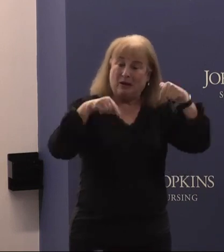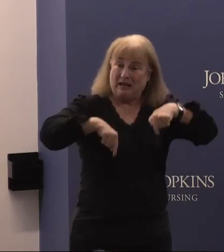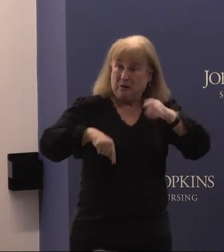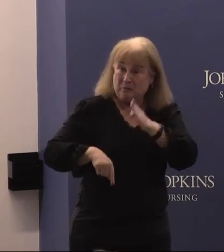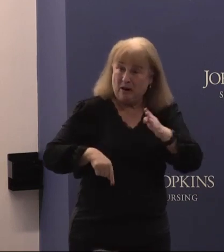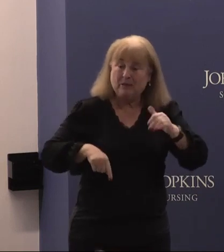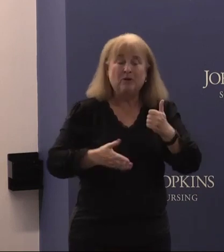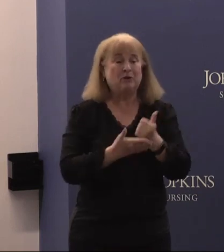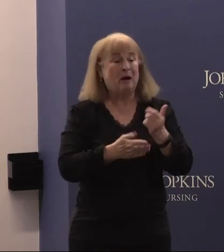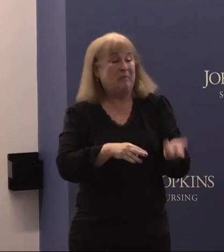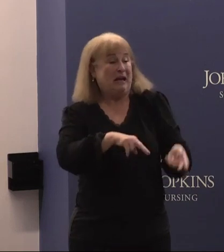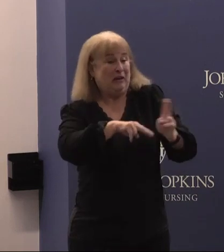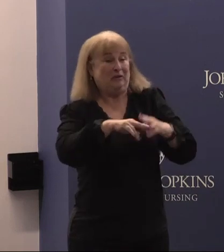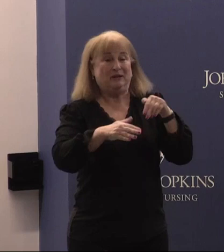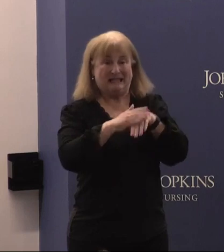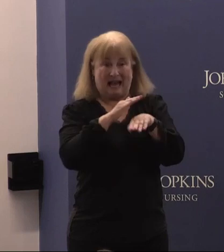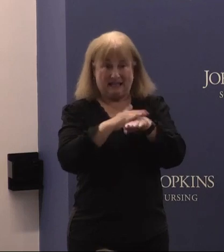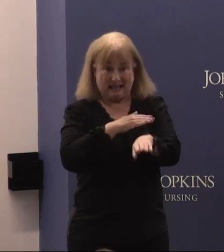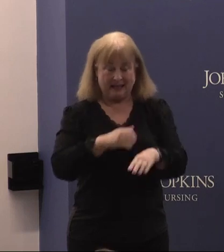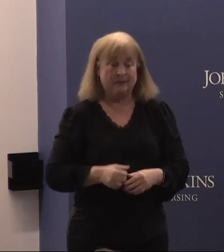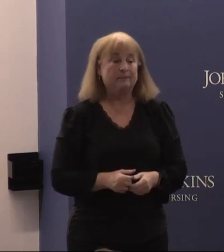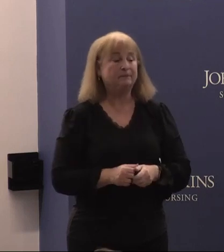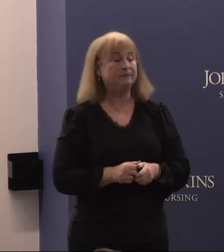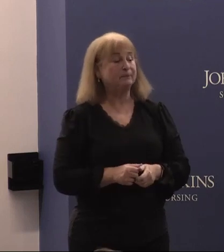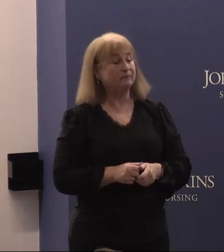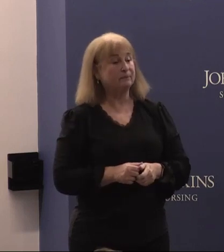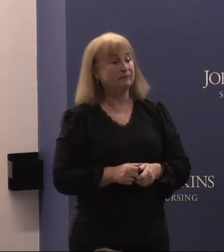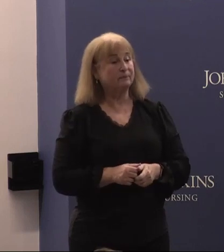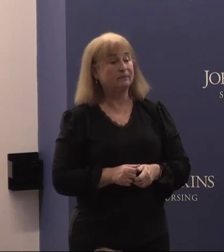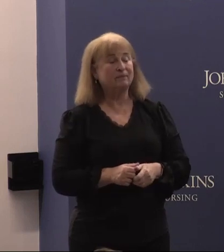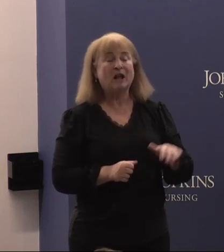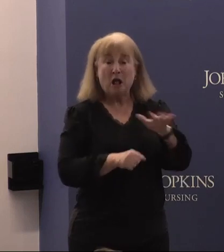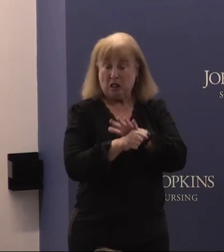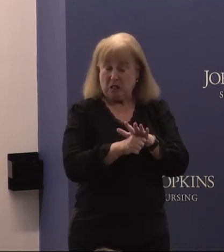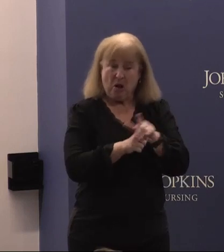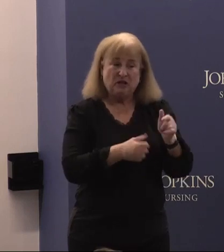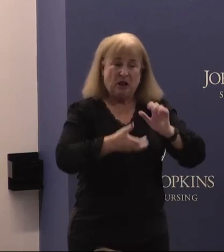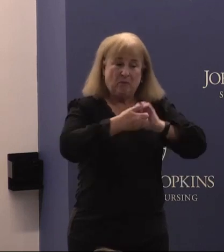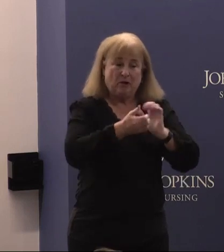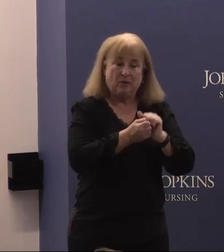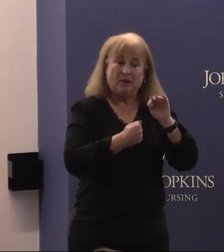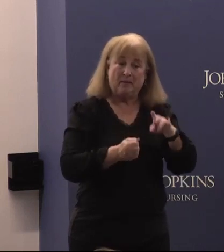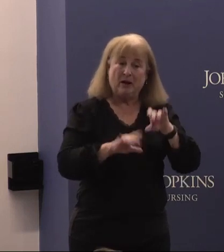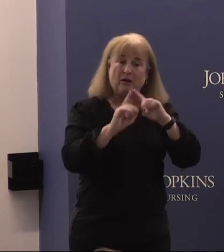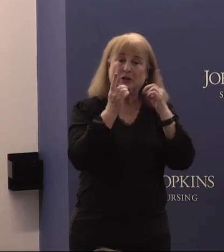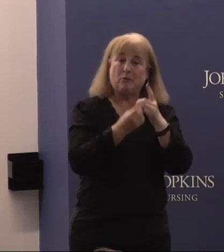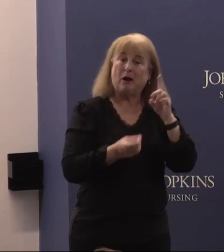increase access. Locally, she's partnering with the Maryland Department of disabilities and a